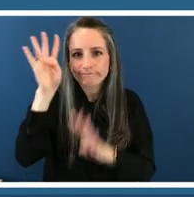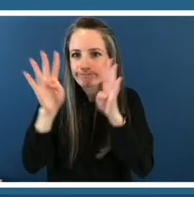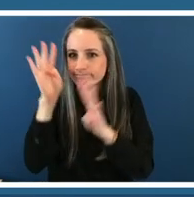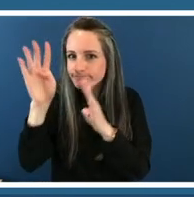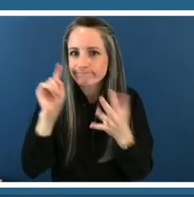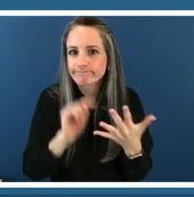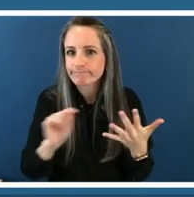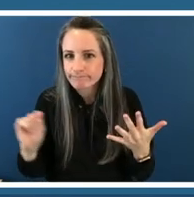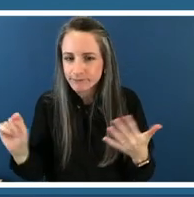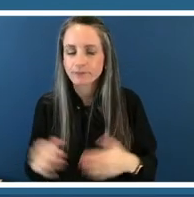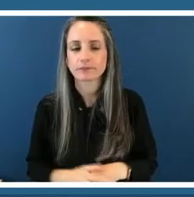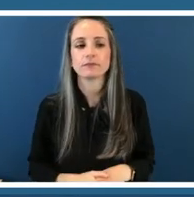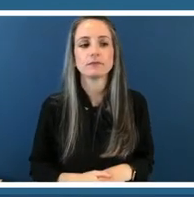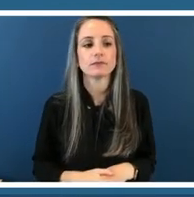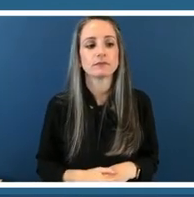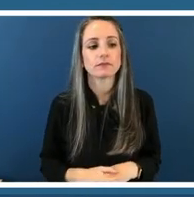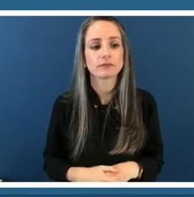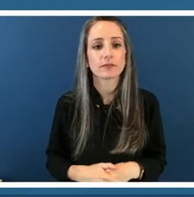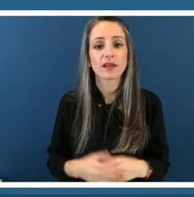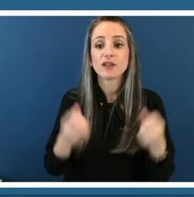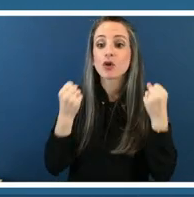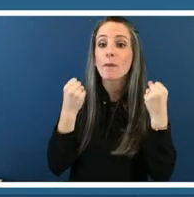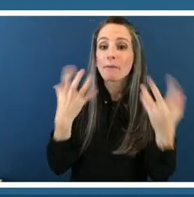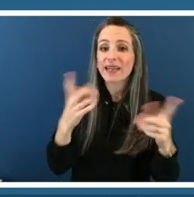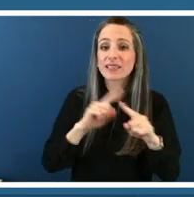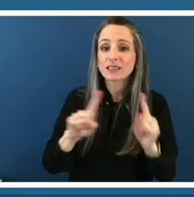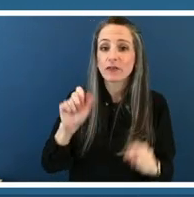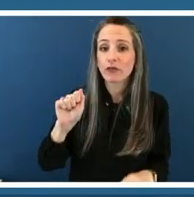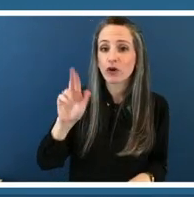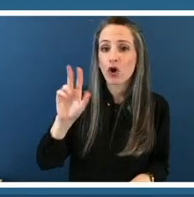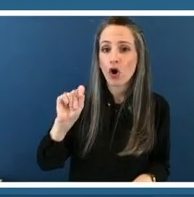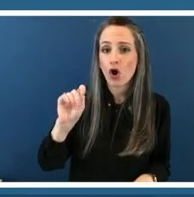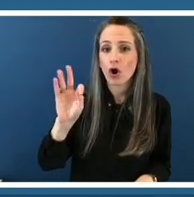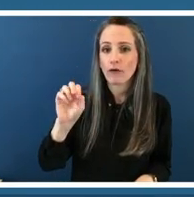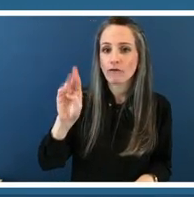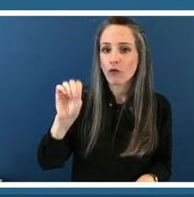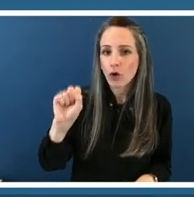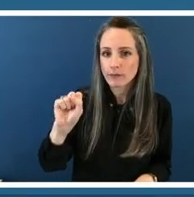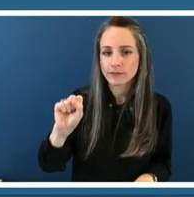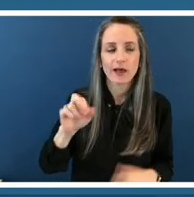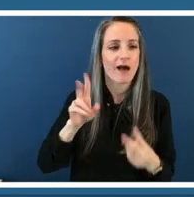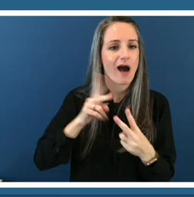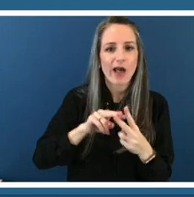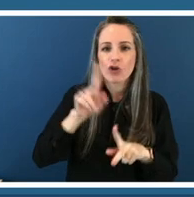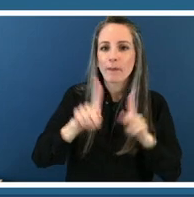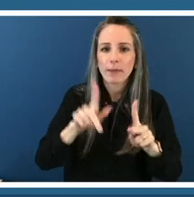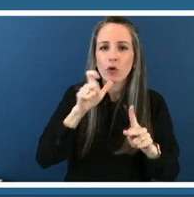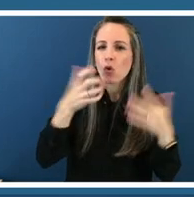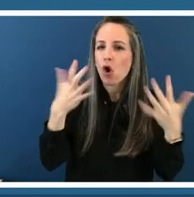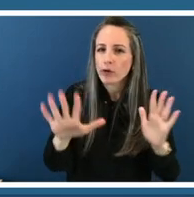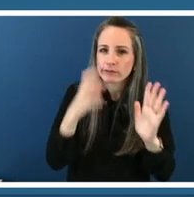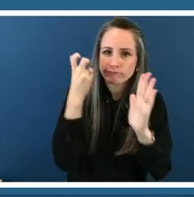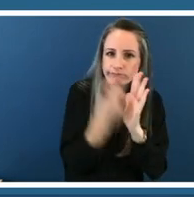we um either have people who are well immersed